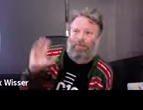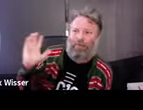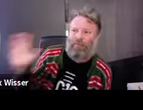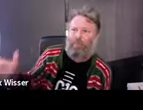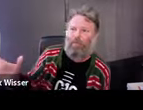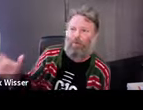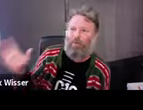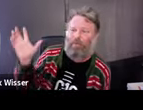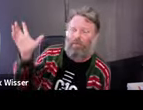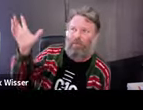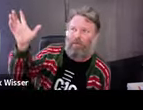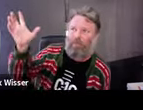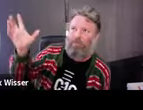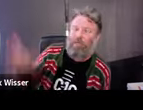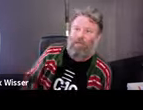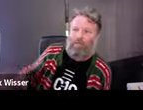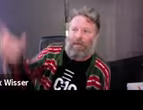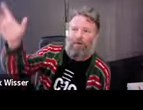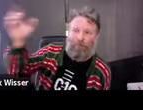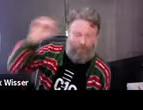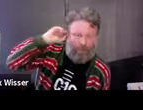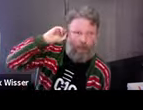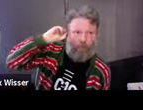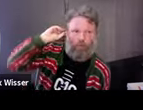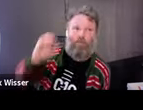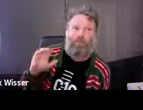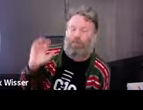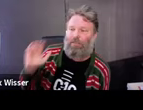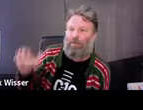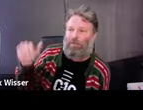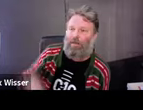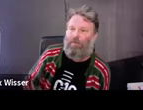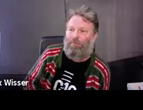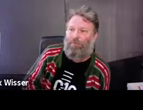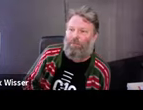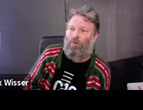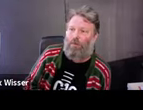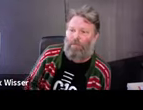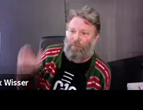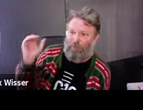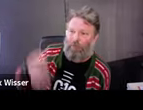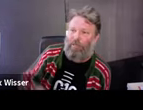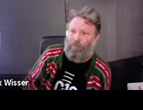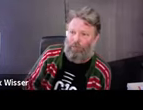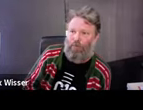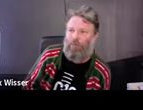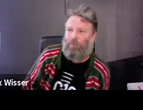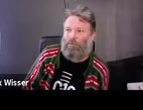Southern Hemisphere, the cement works, the tower in the cementworks